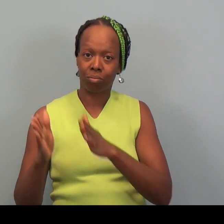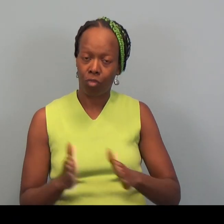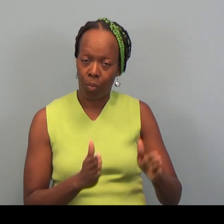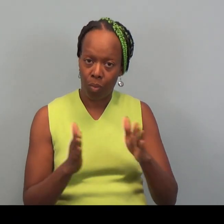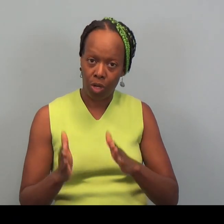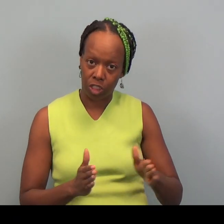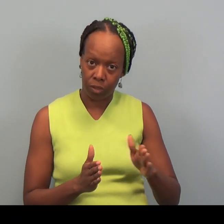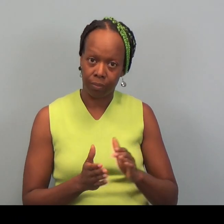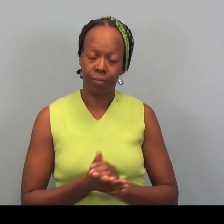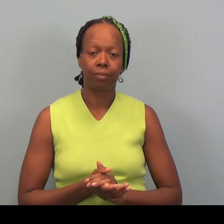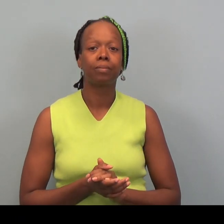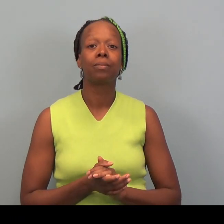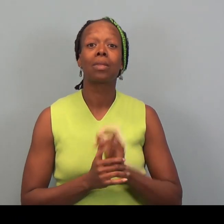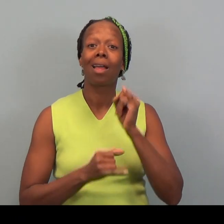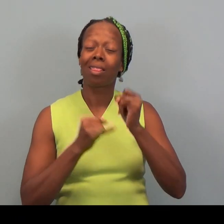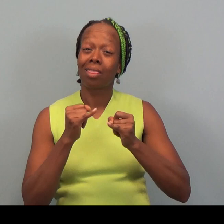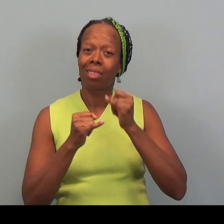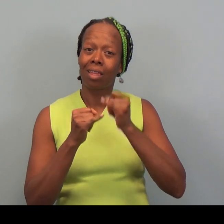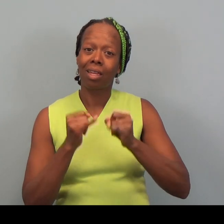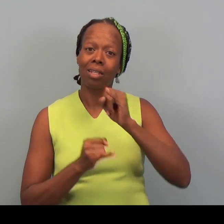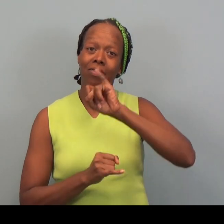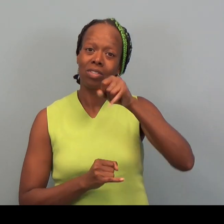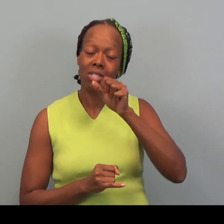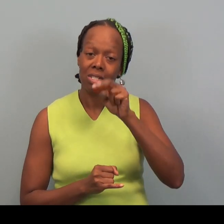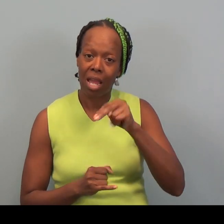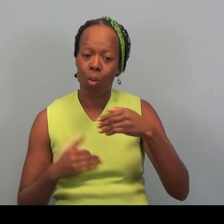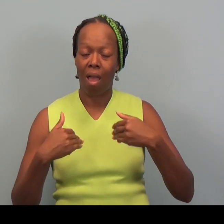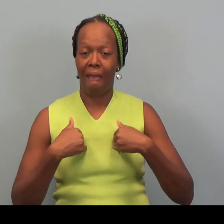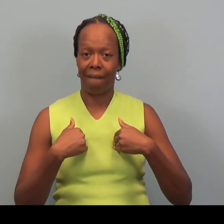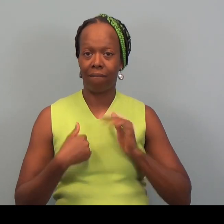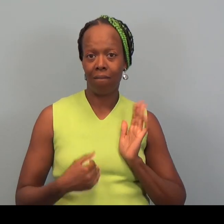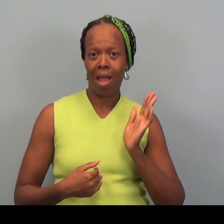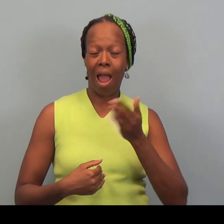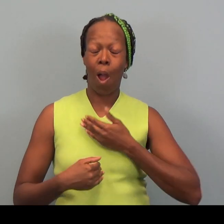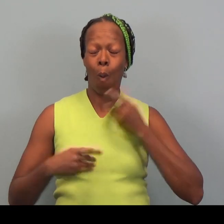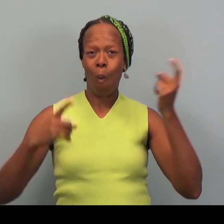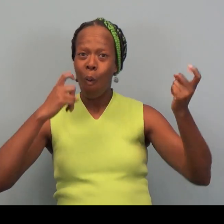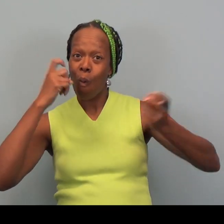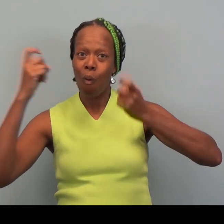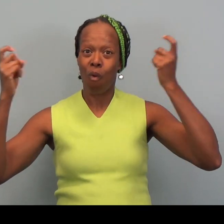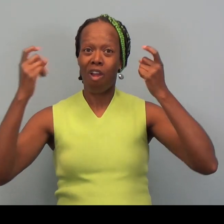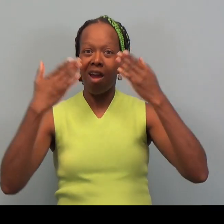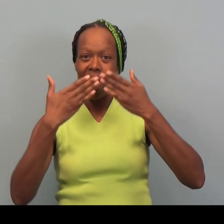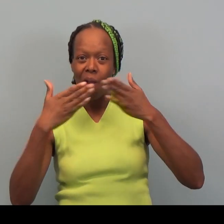and then at the end of January, we have our Grand Opening Day.